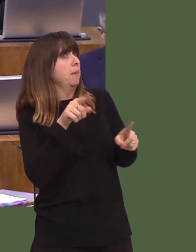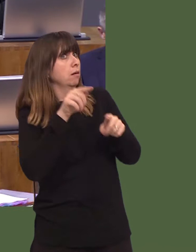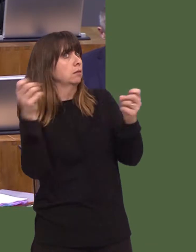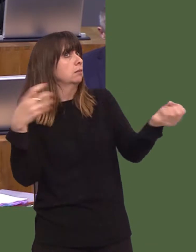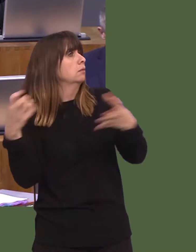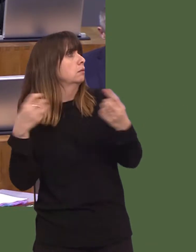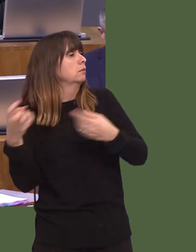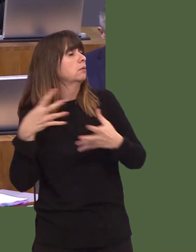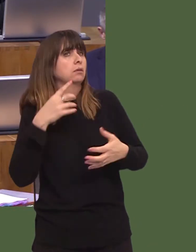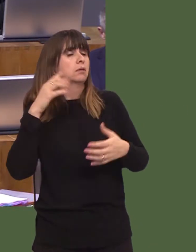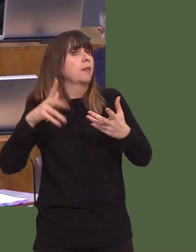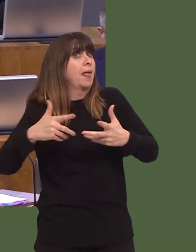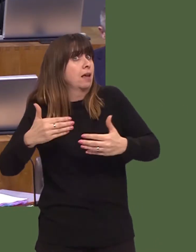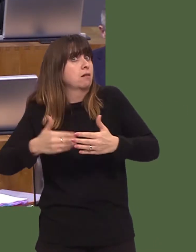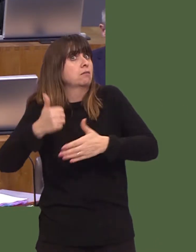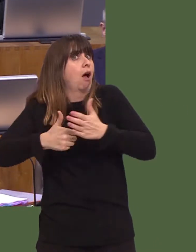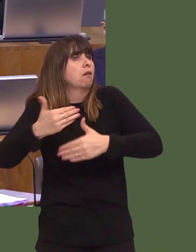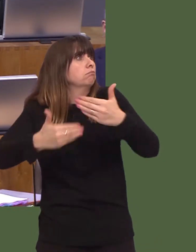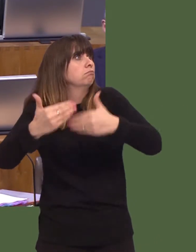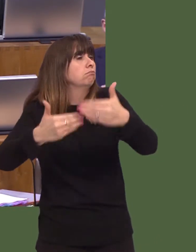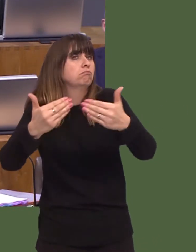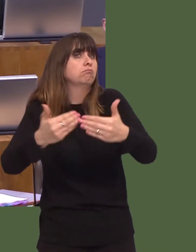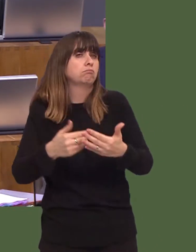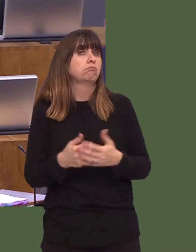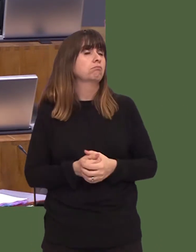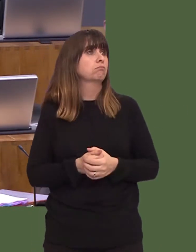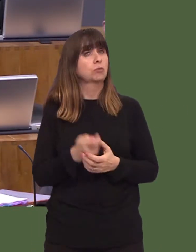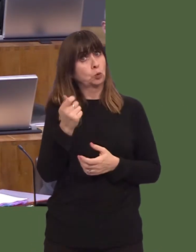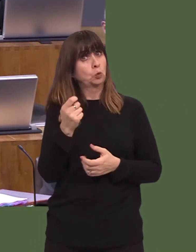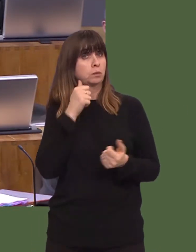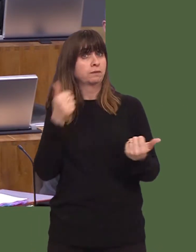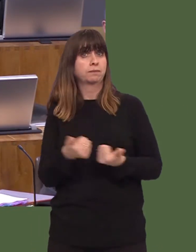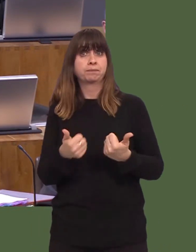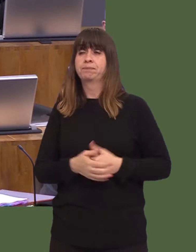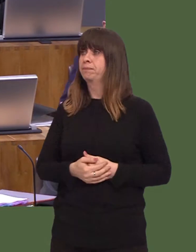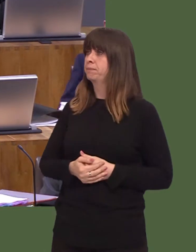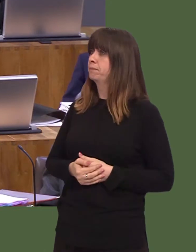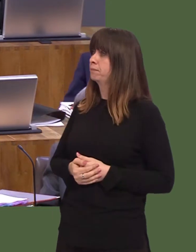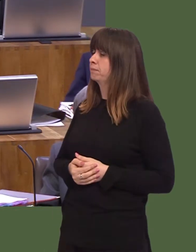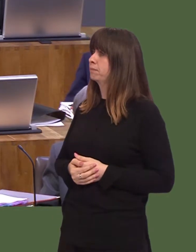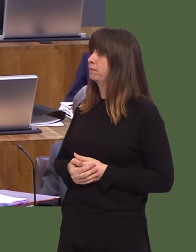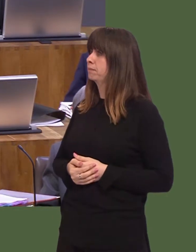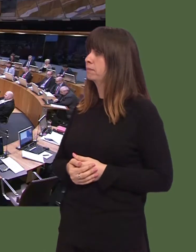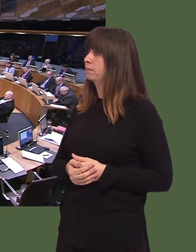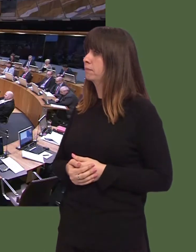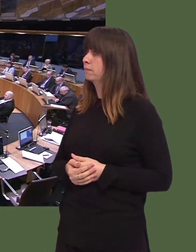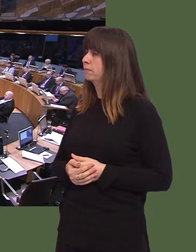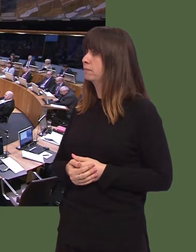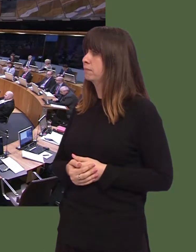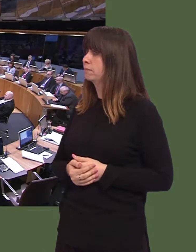is that what is left to do is in the process of being done. Hefin David: 3.